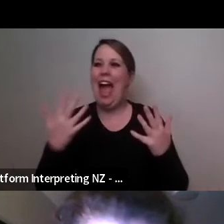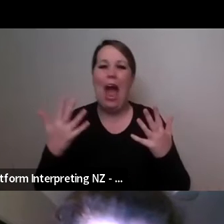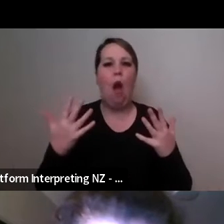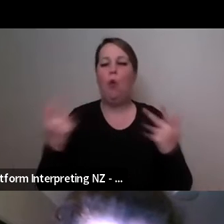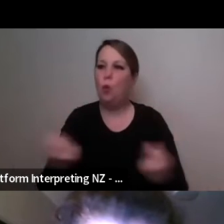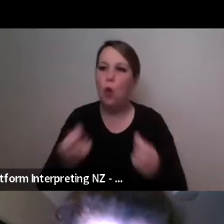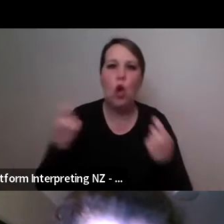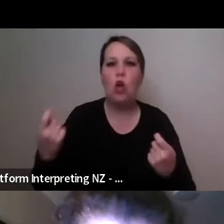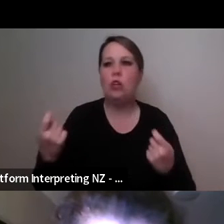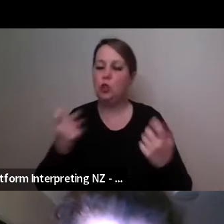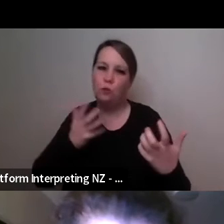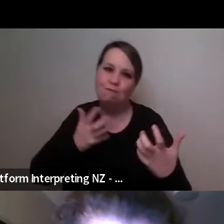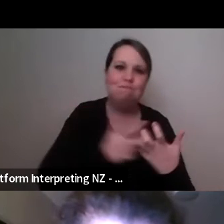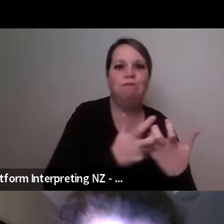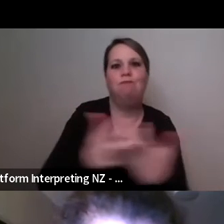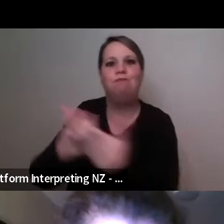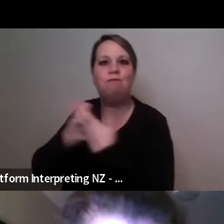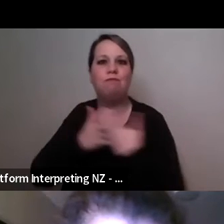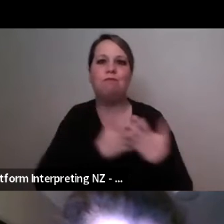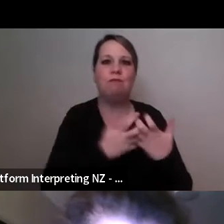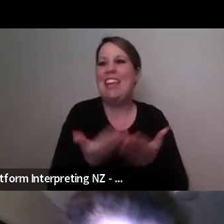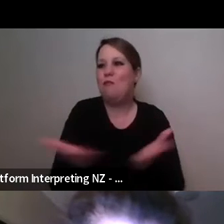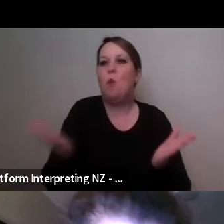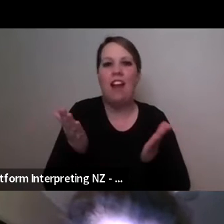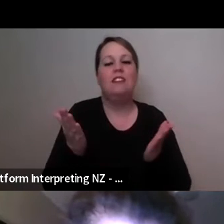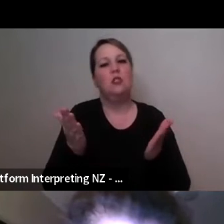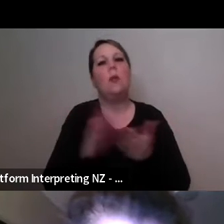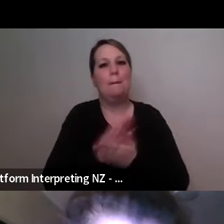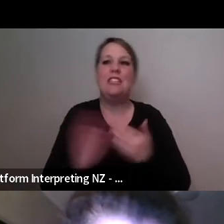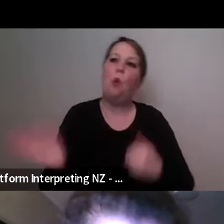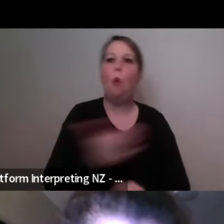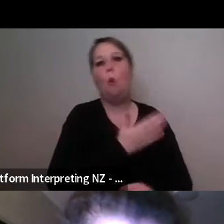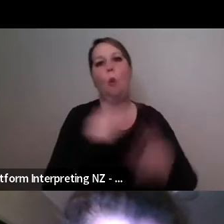um I suppose when that can be hard to hold that space and create that space um for everybody